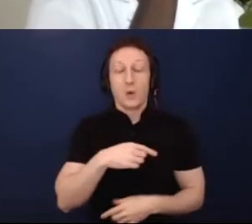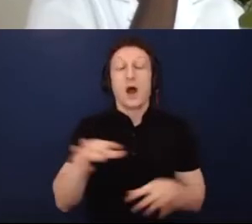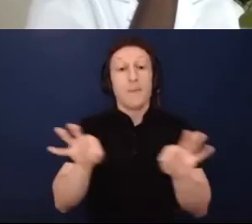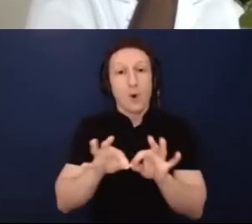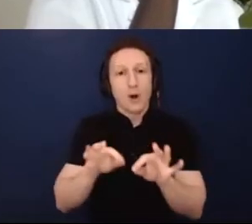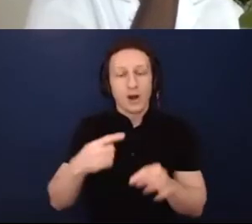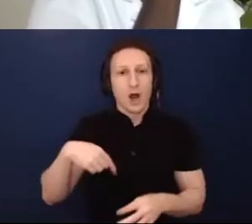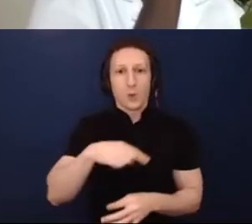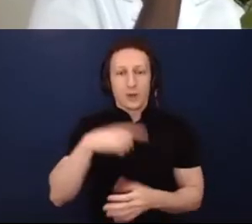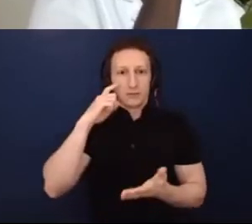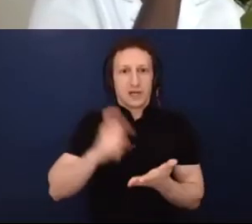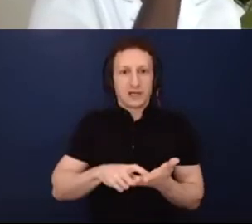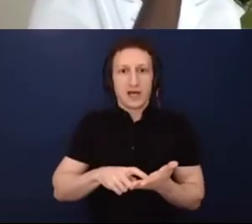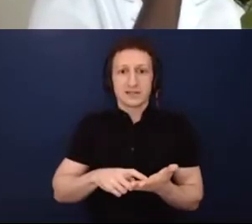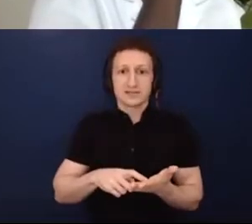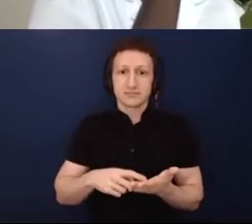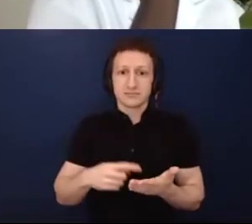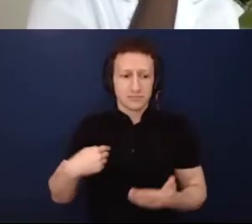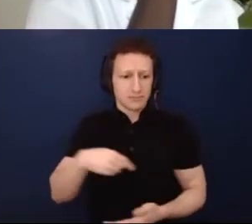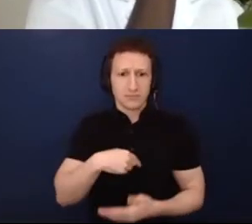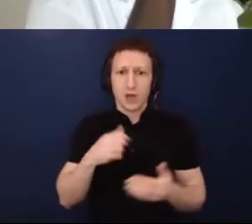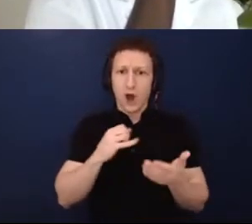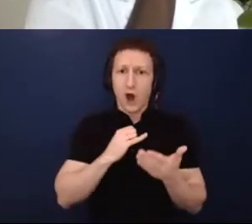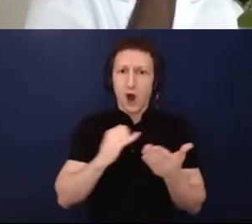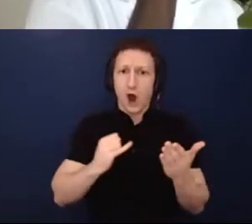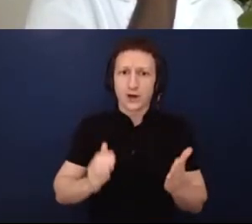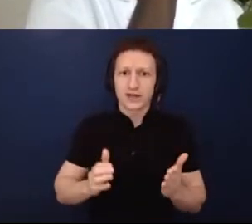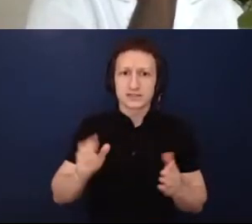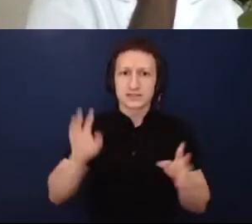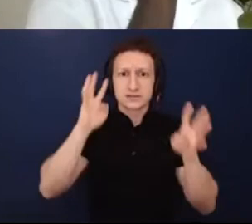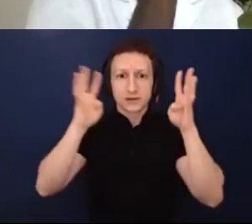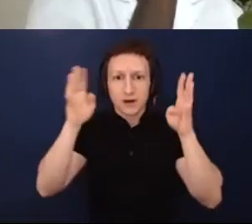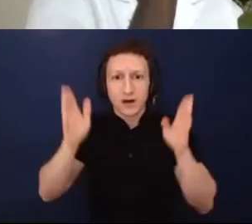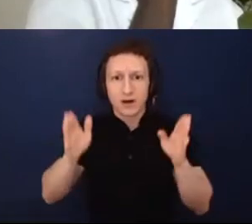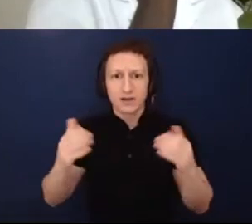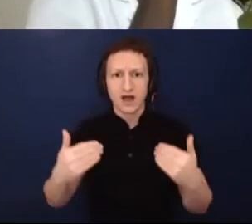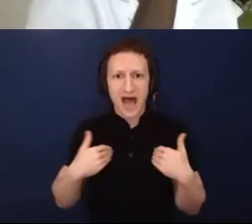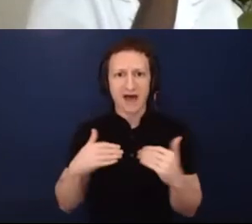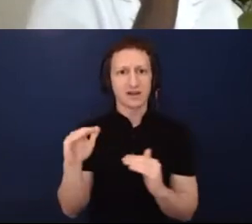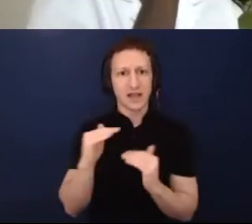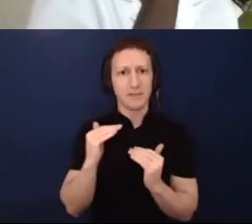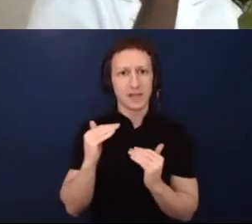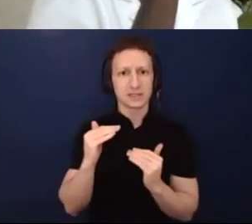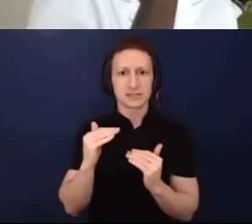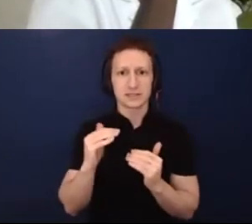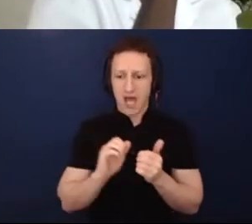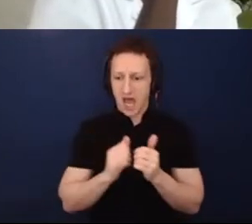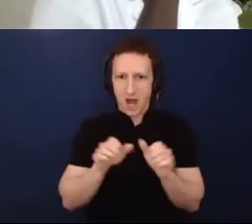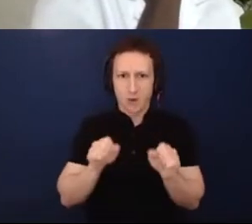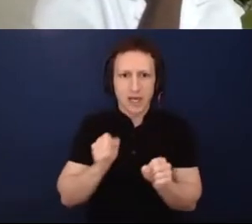artists also have in approaching making work or participating with and